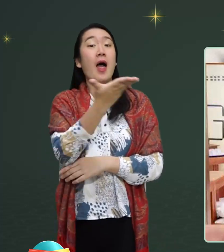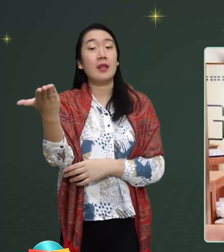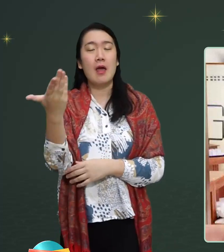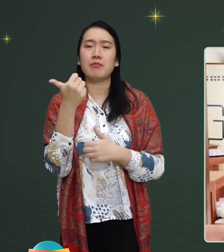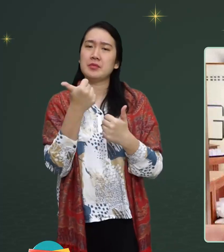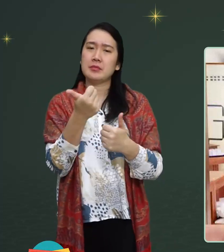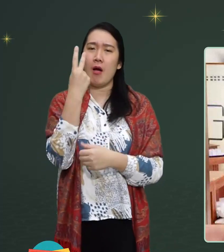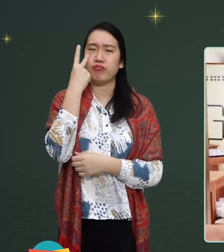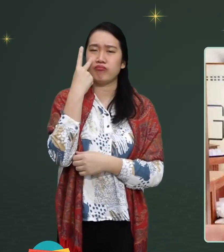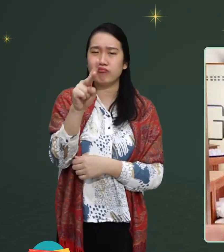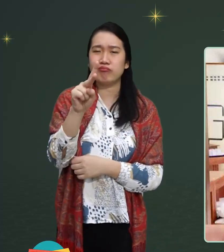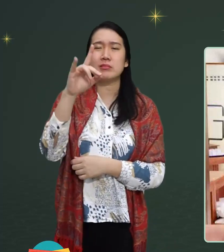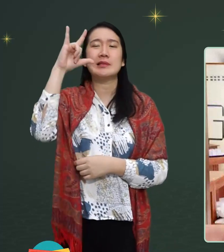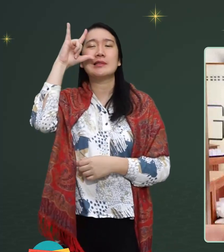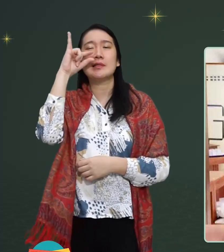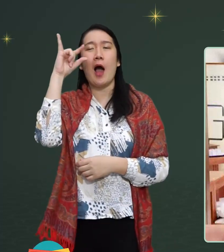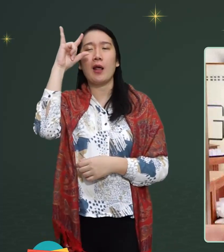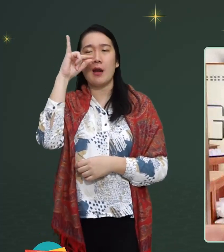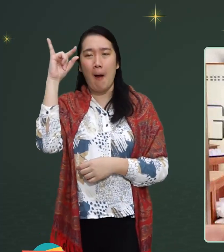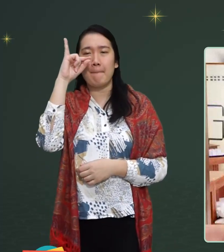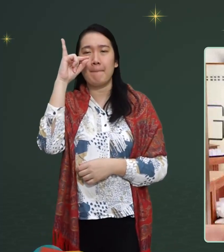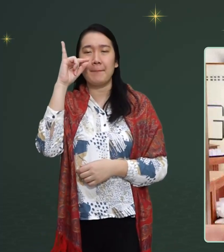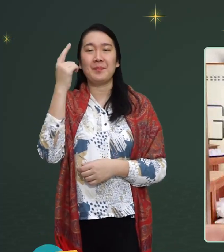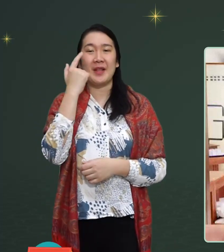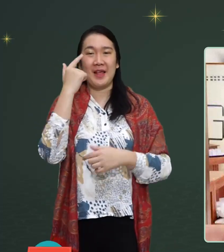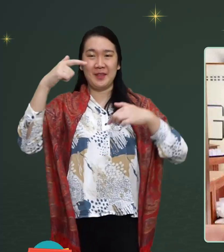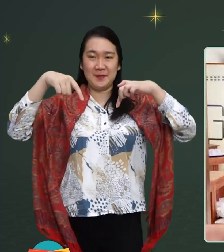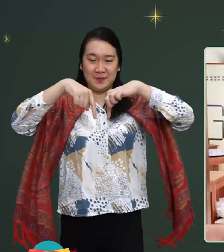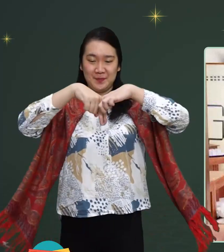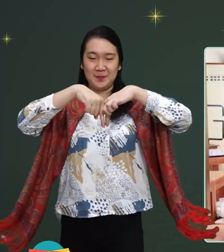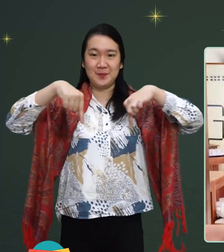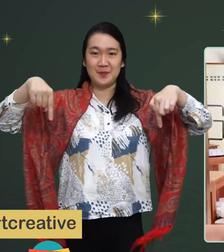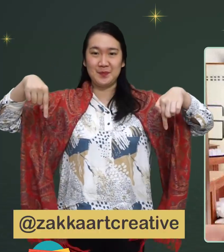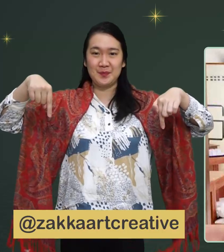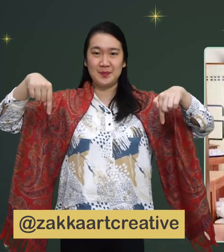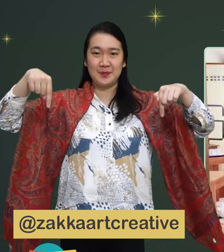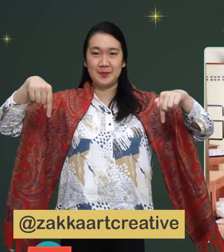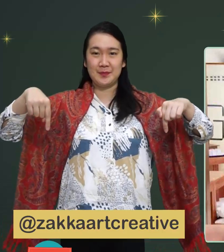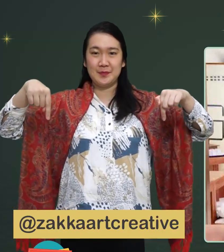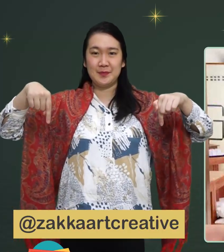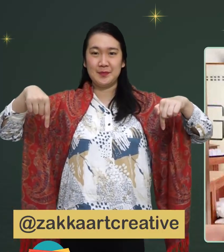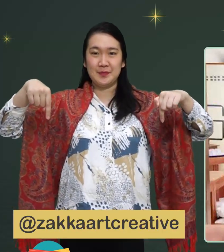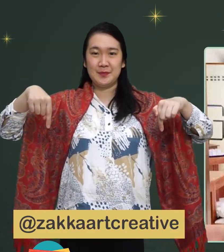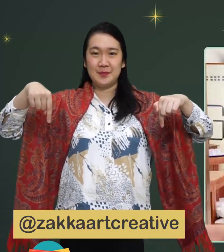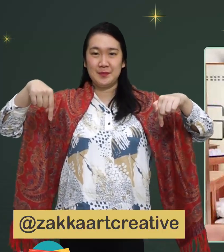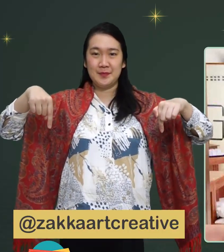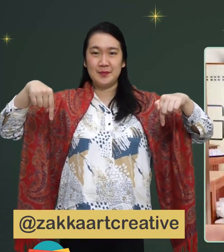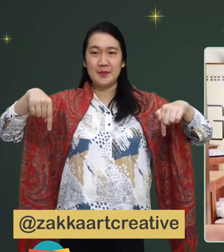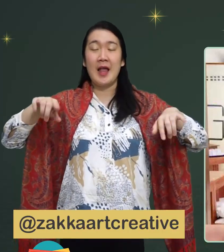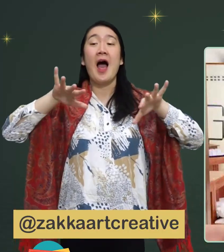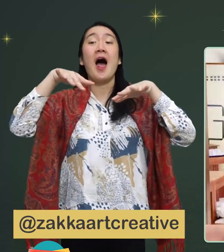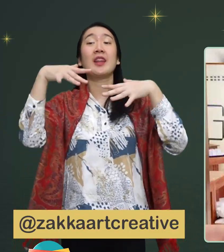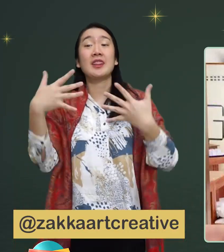You can check his Instagram below, who knows you are curious.